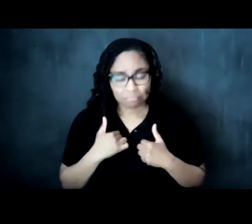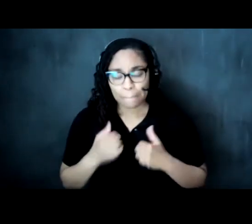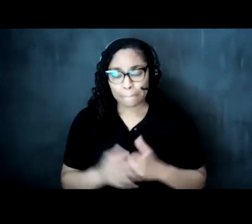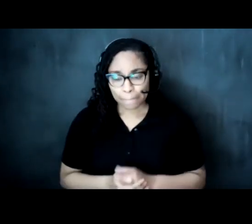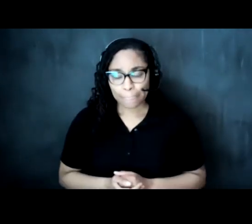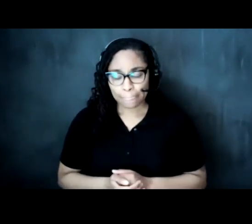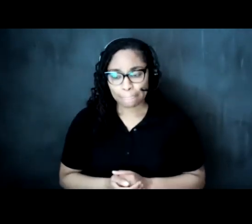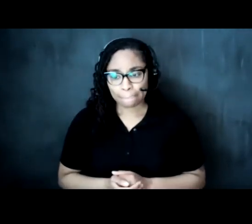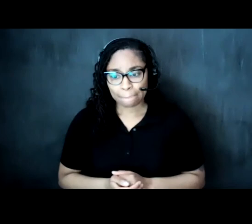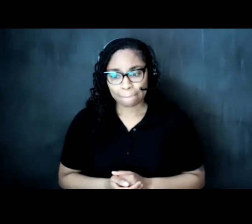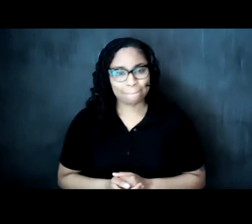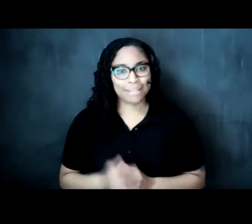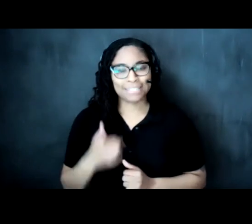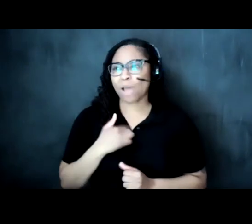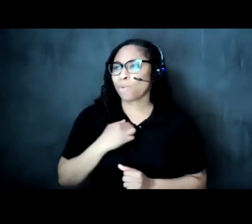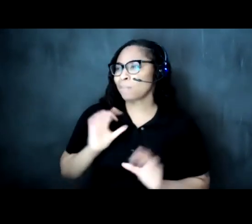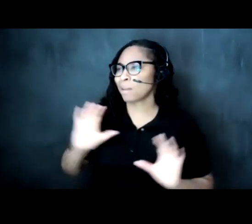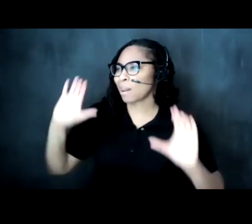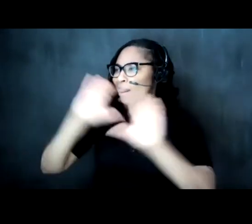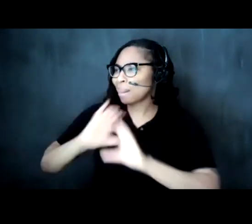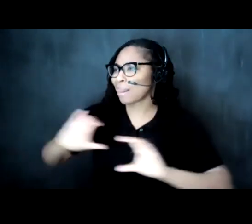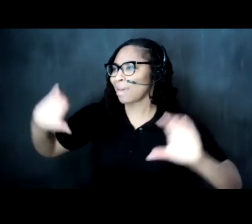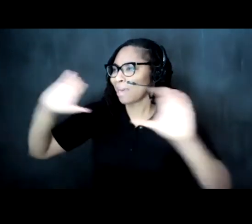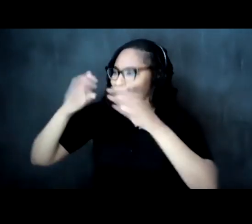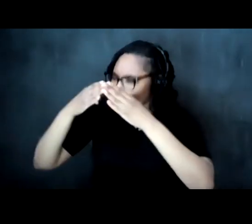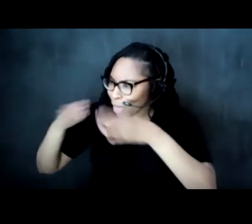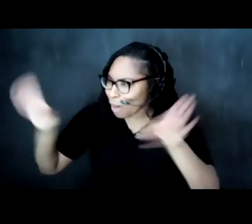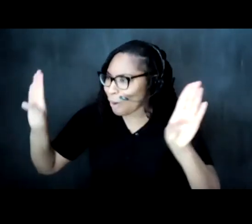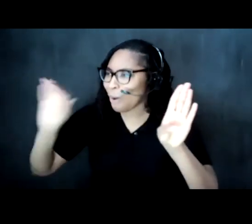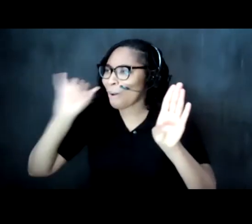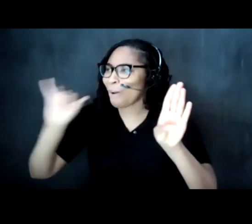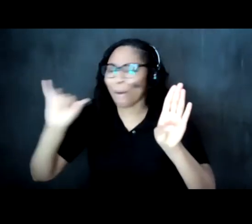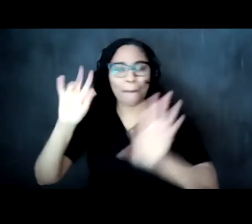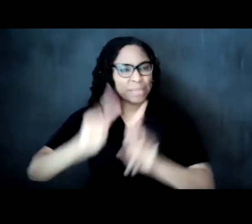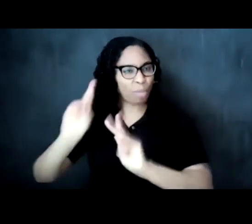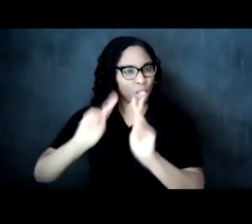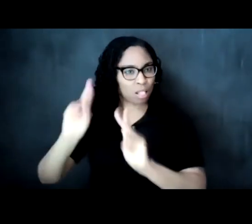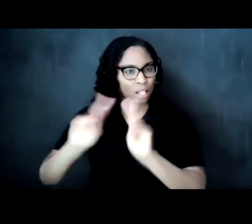treasures in these earthen vessels right people people i'm talking about right there's such